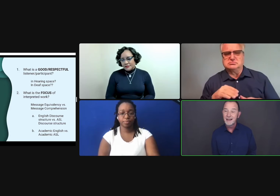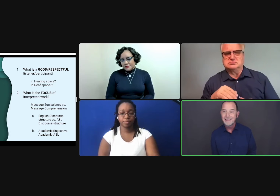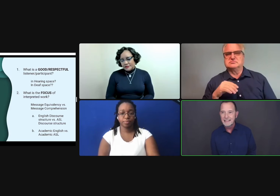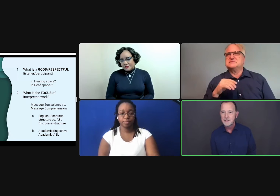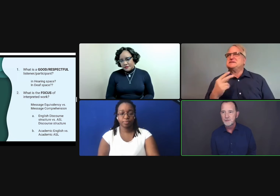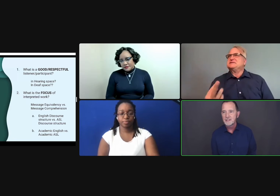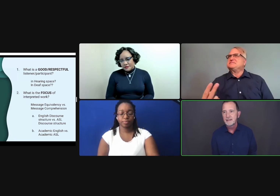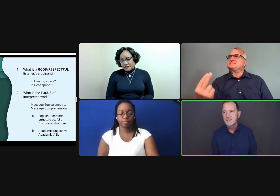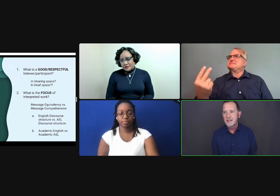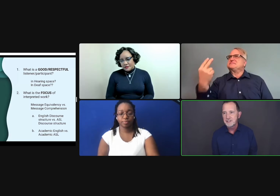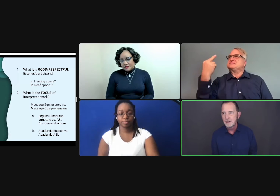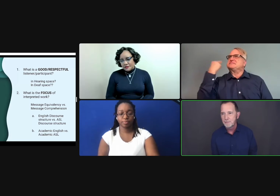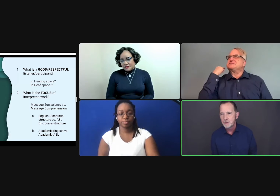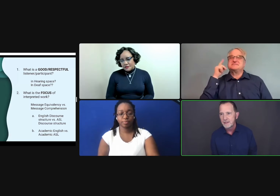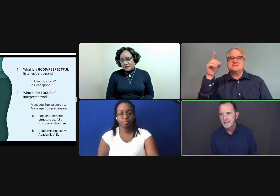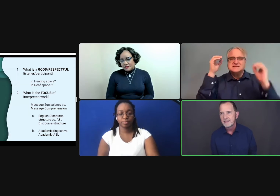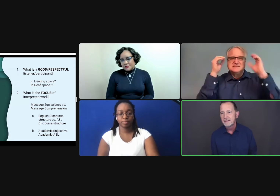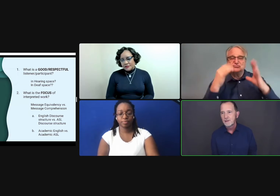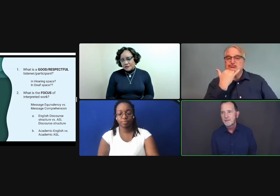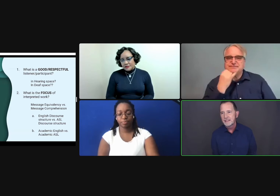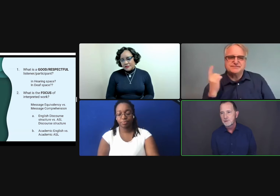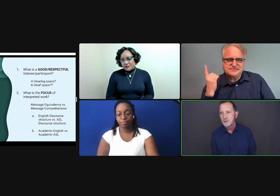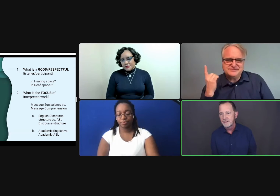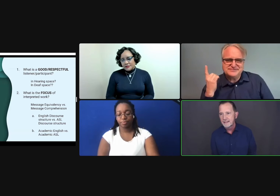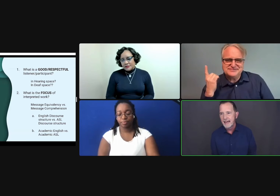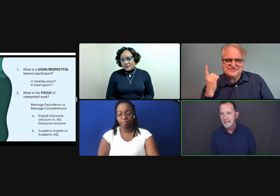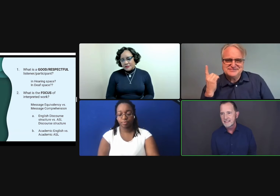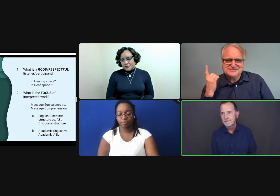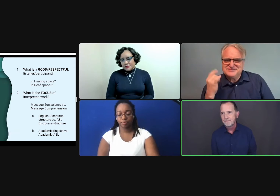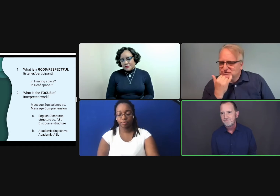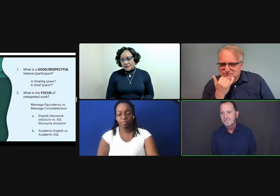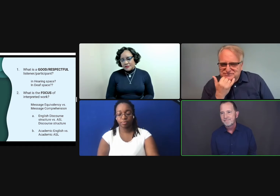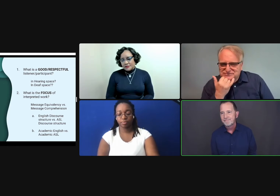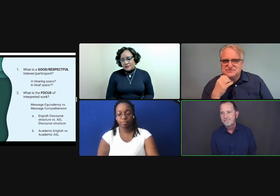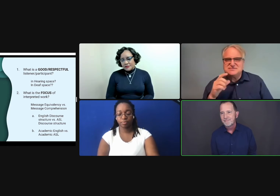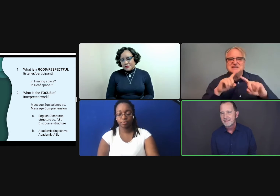on that student's educational opportunity or ability to learn in the class.